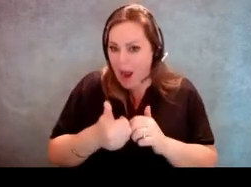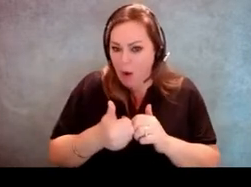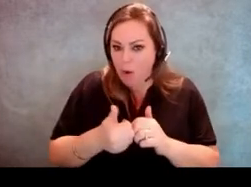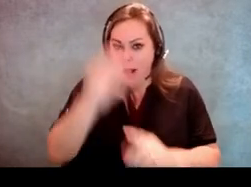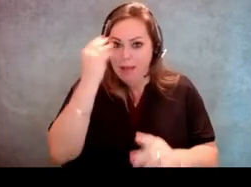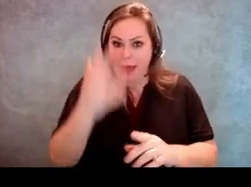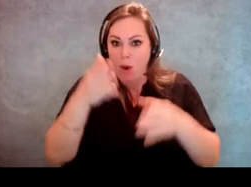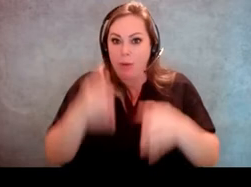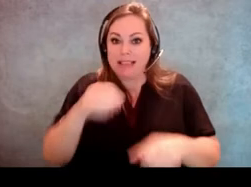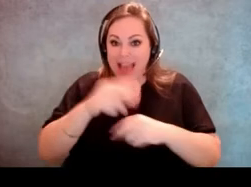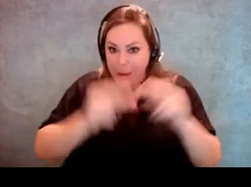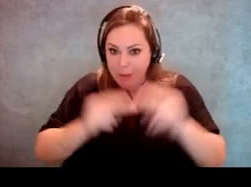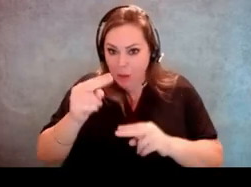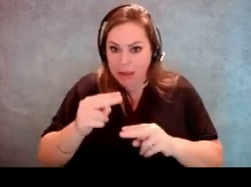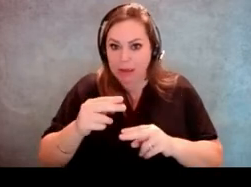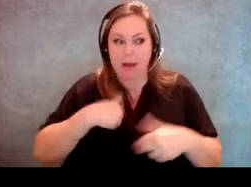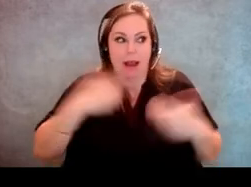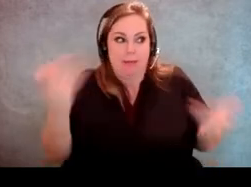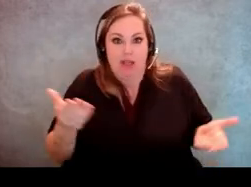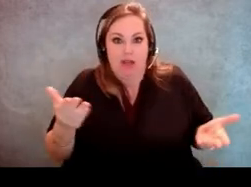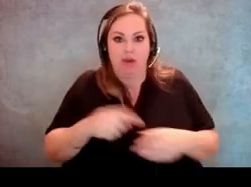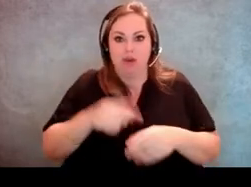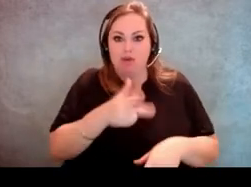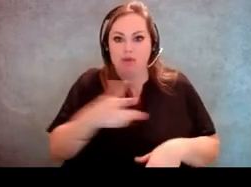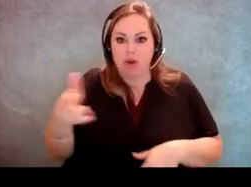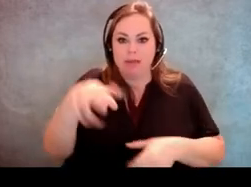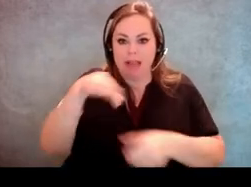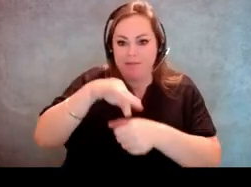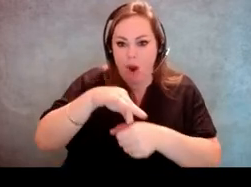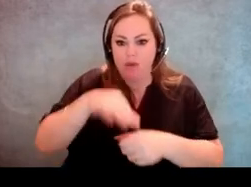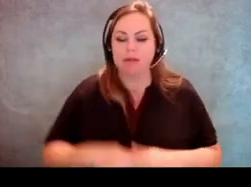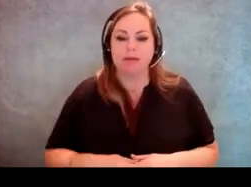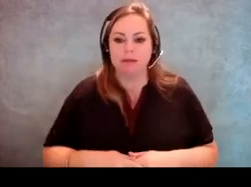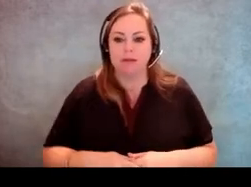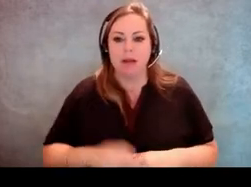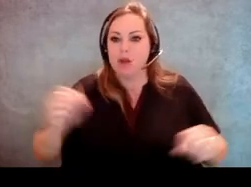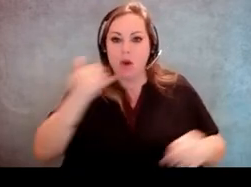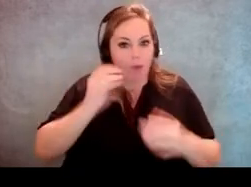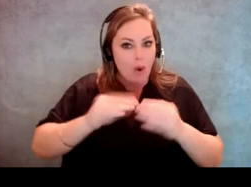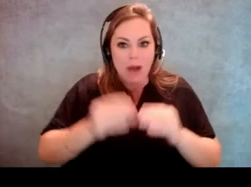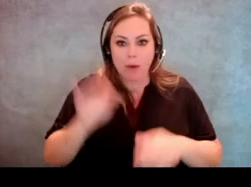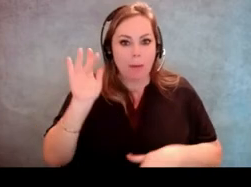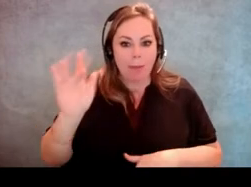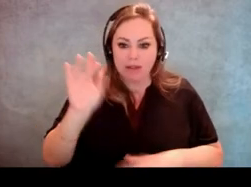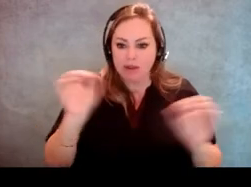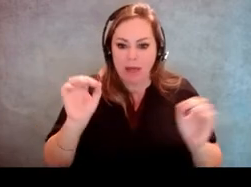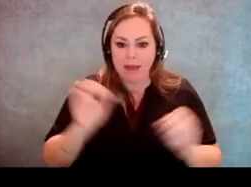someone inside that they're there to curbside vote, meaning that there's not a phone number or a buzzer or anything.